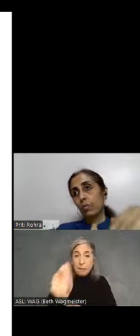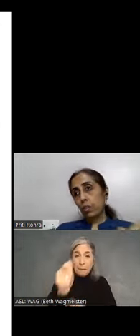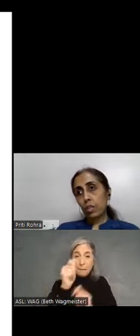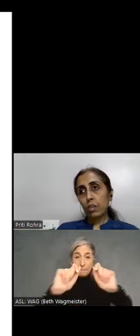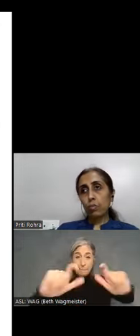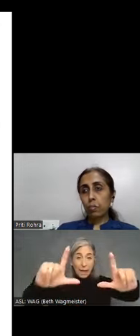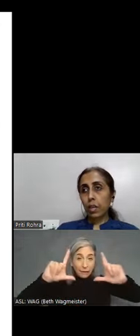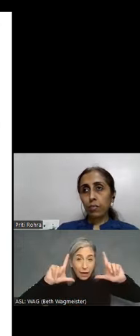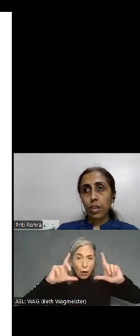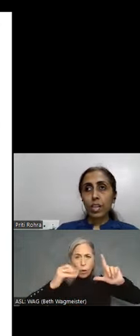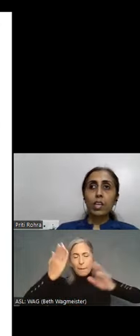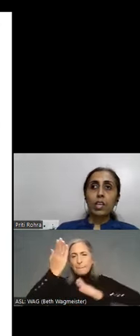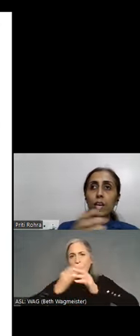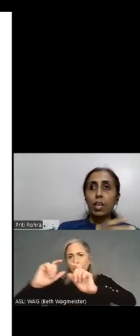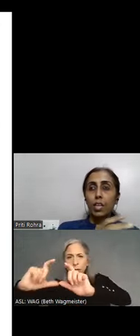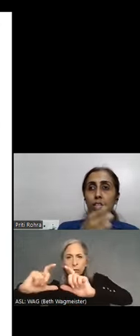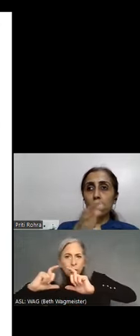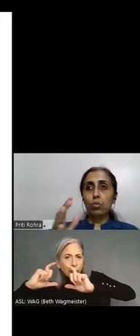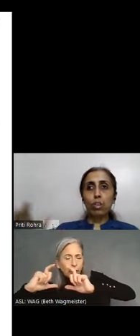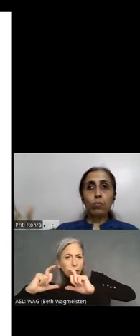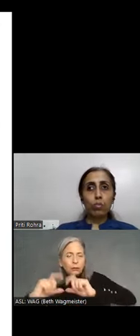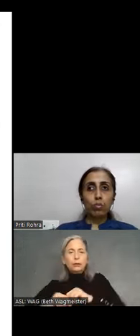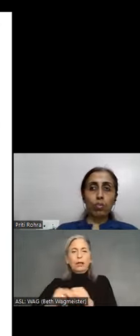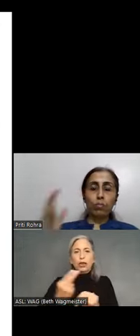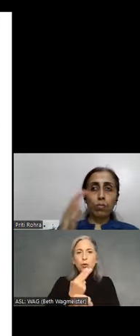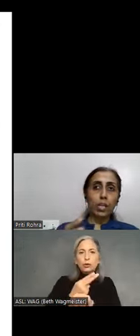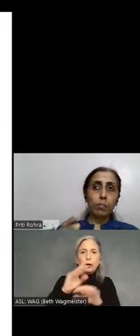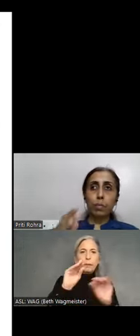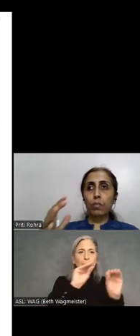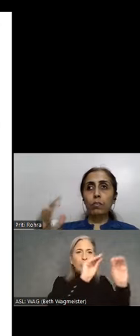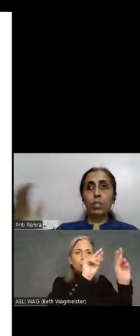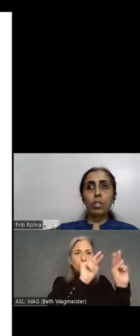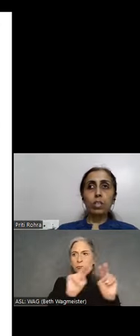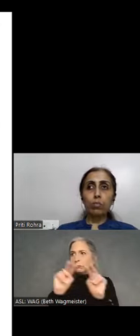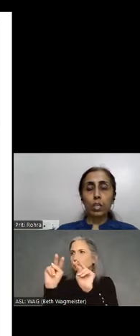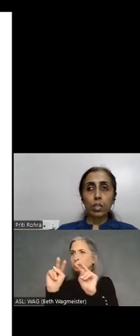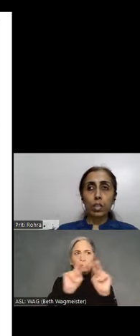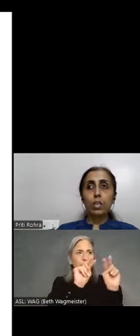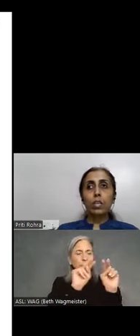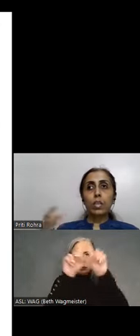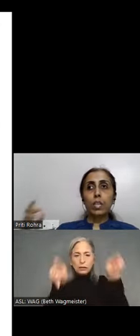of the screen would be magnified. As the user moves from one part of the screen to another,